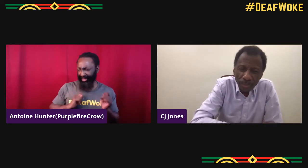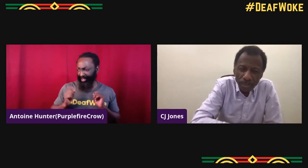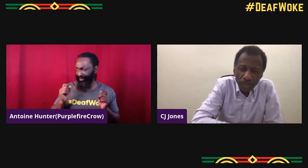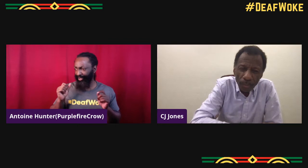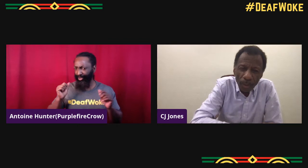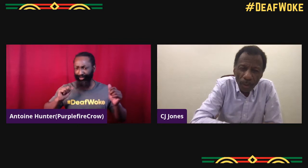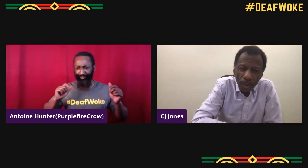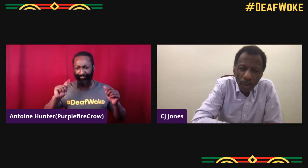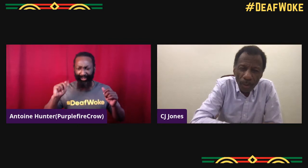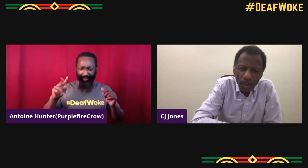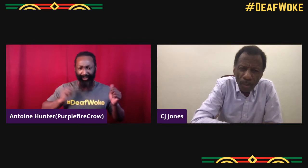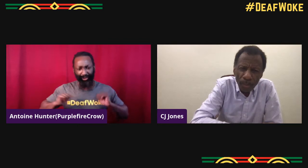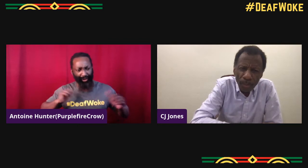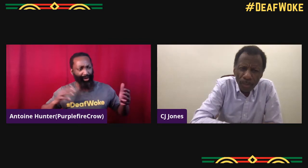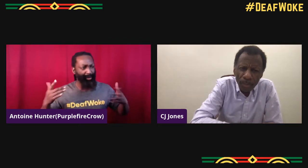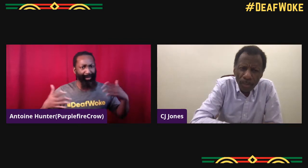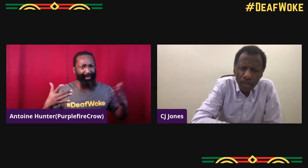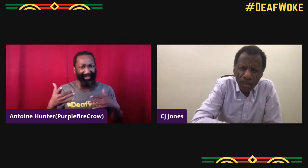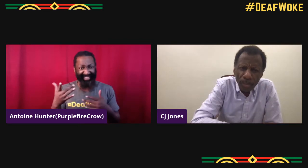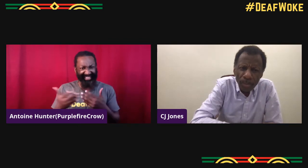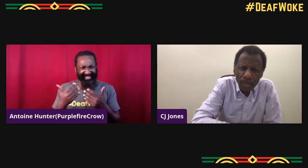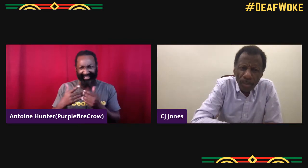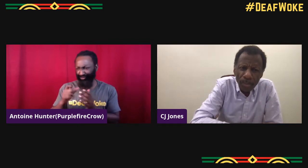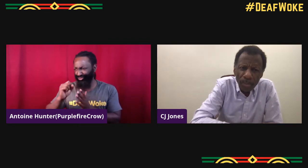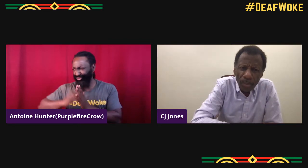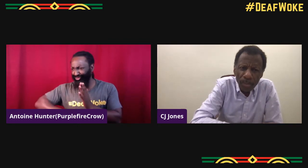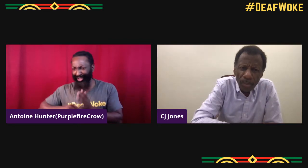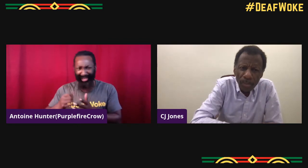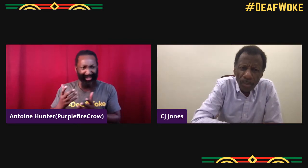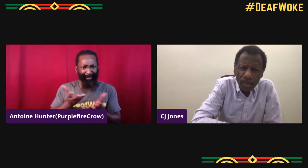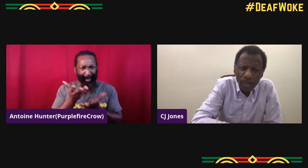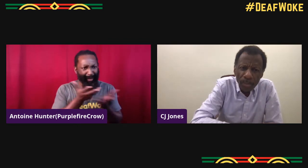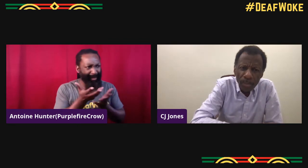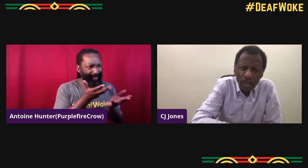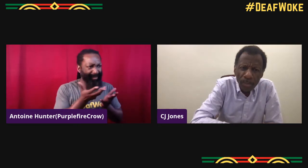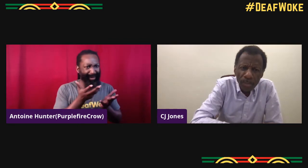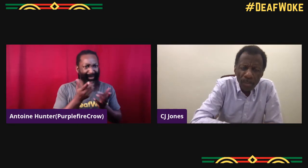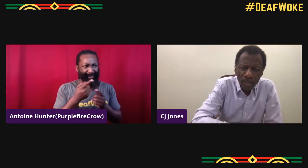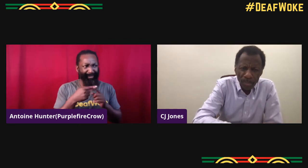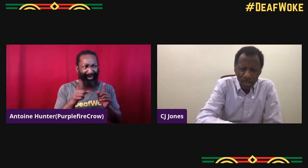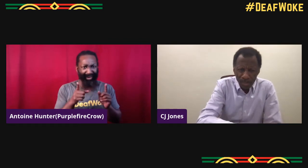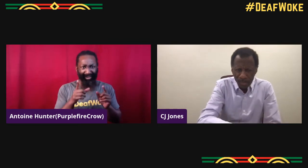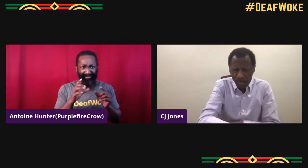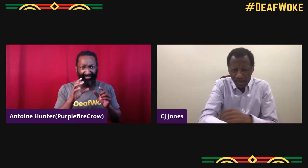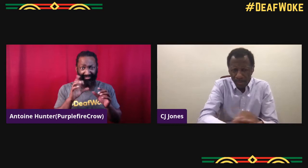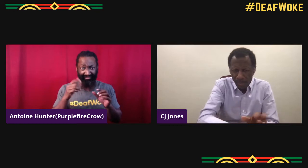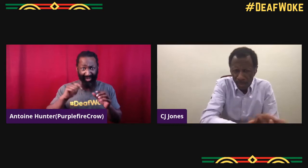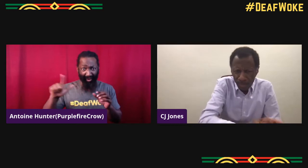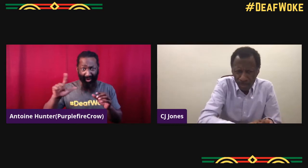Okay, so you were doing these clubs shows and then that turned into TV